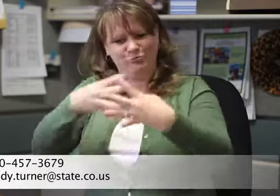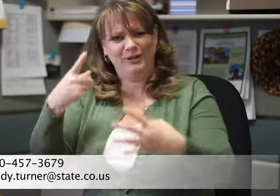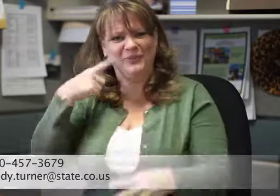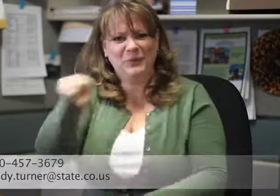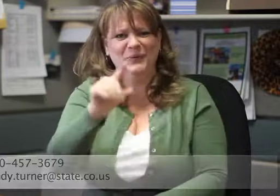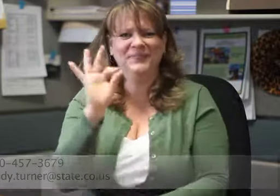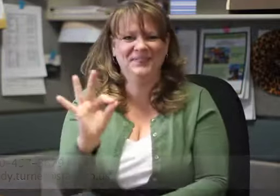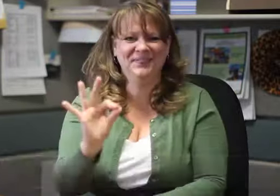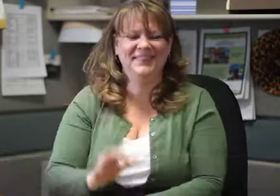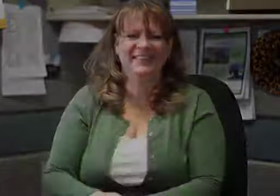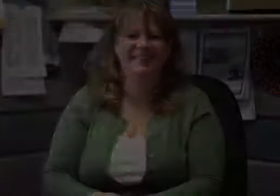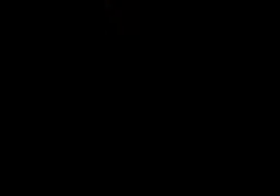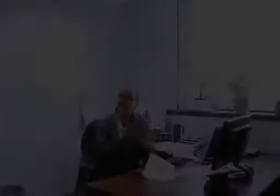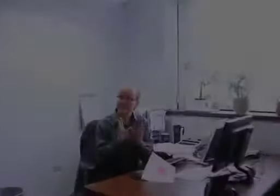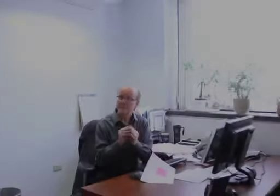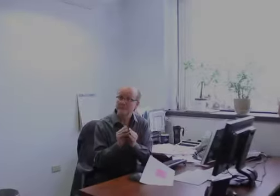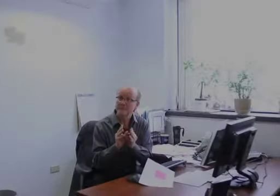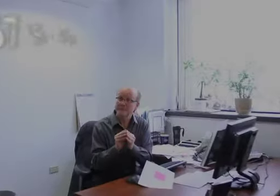and I will make the arrangements for you.